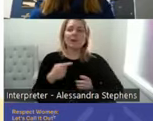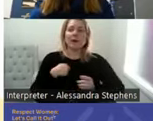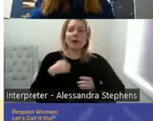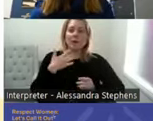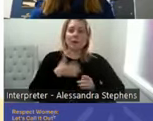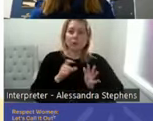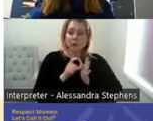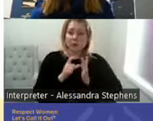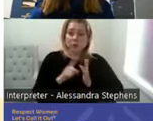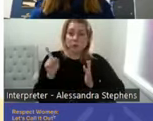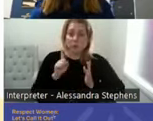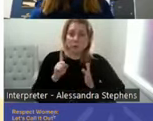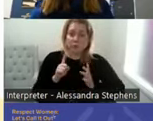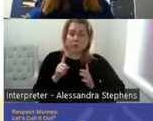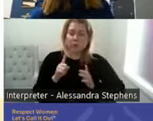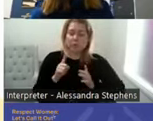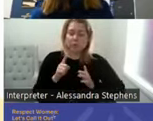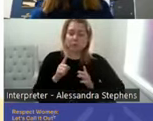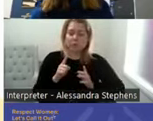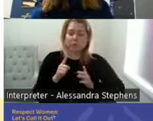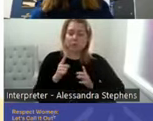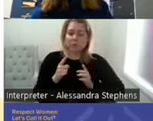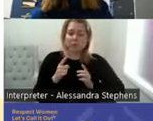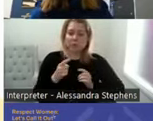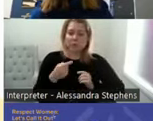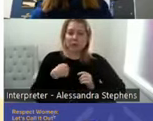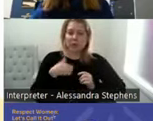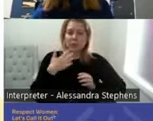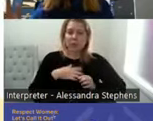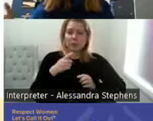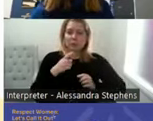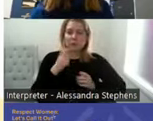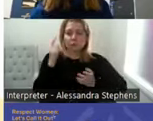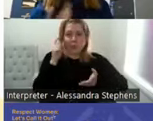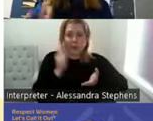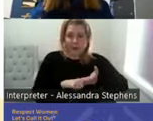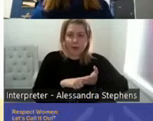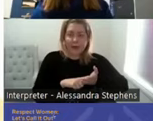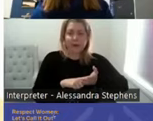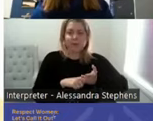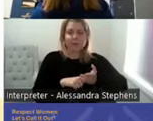from Katherine's conversation, is really the recognition of all people as sexual beings.